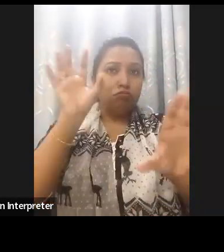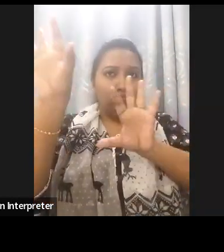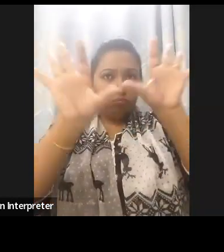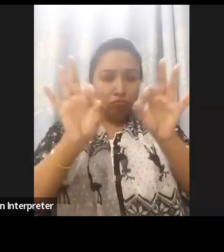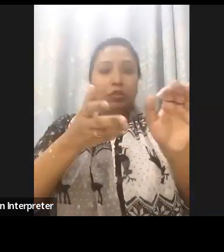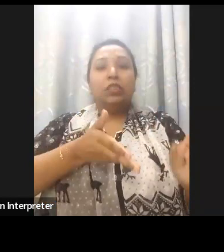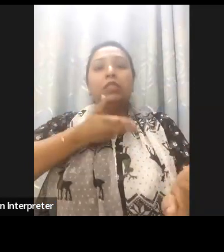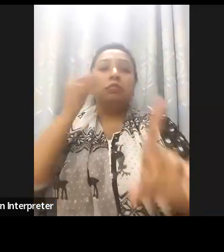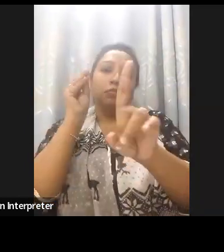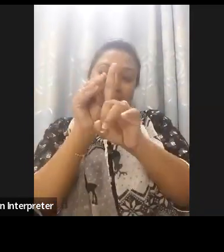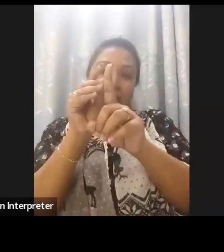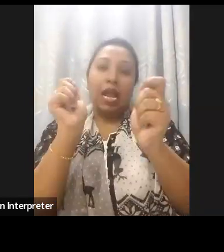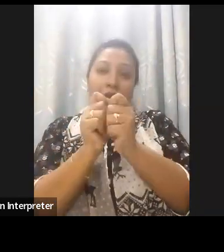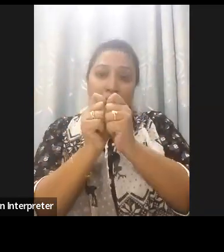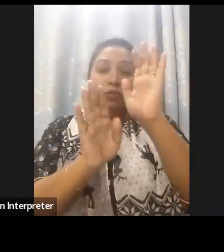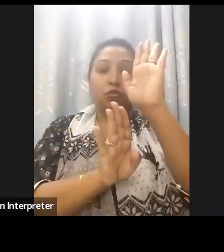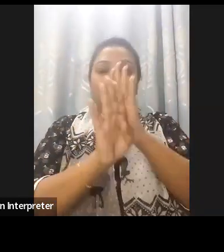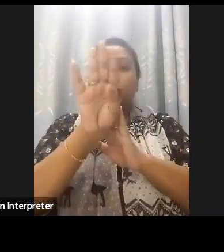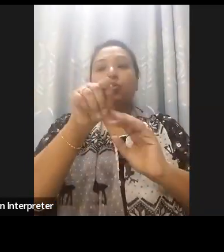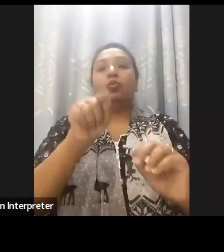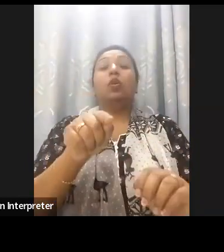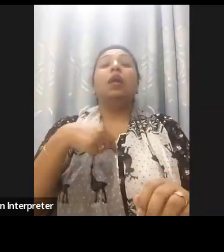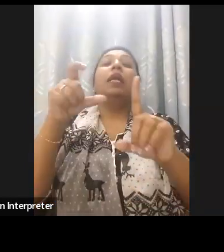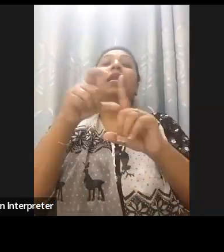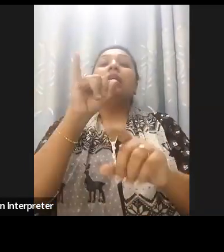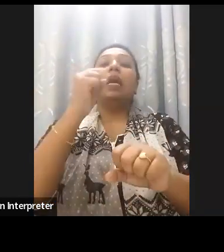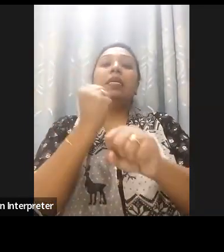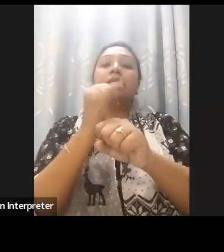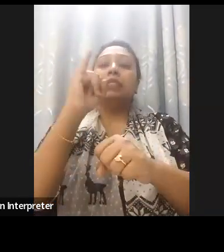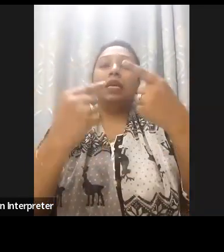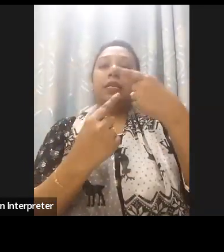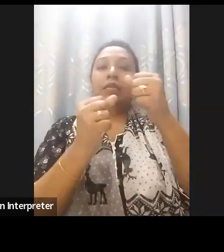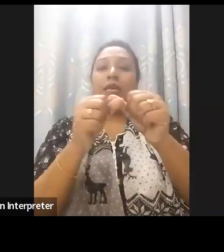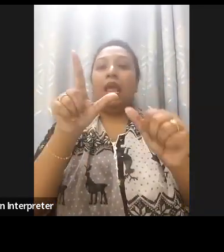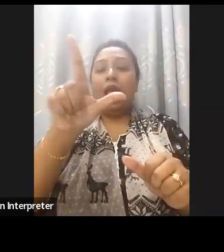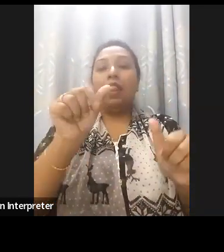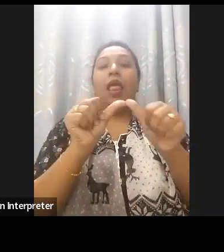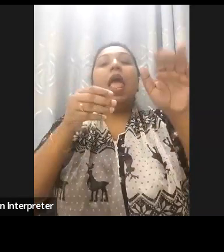of the digital accessibility advocates on issues of digital accessibility.